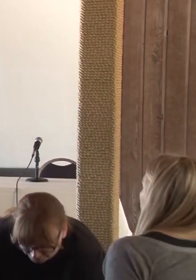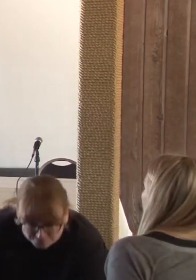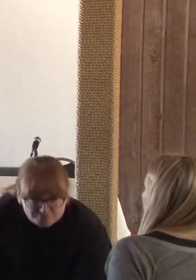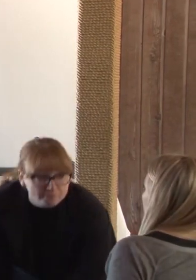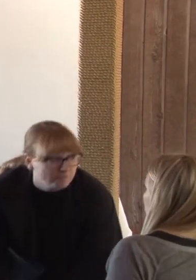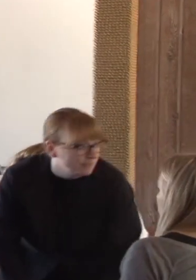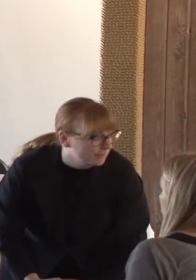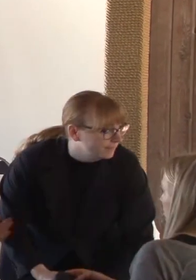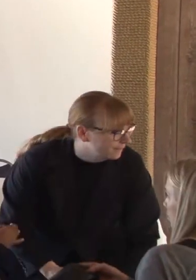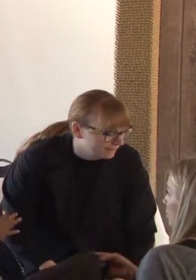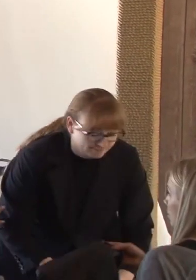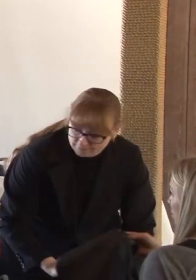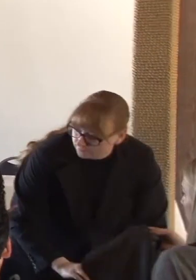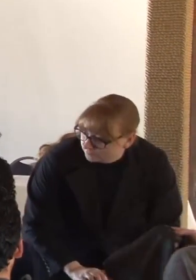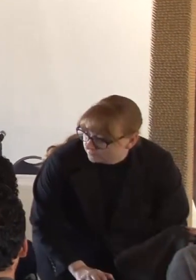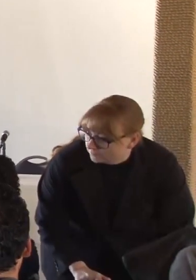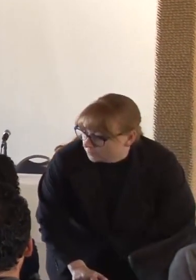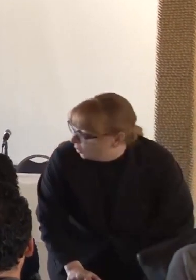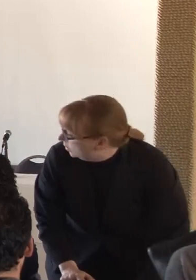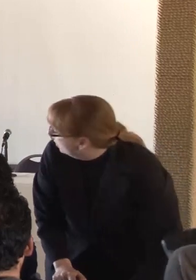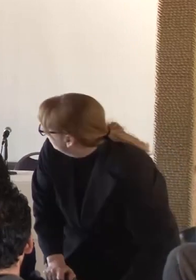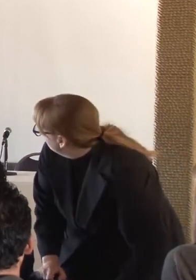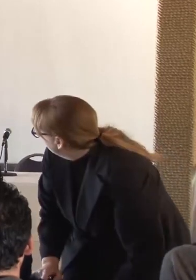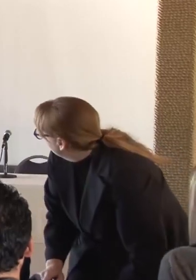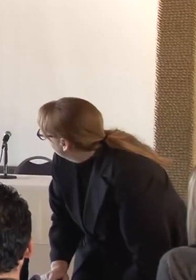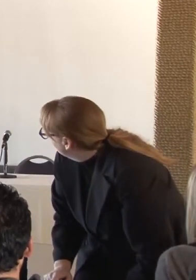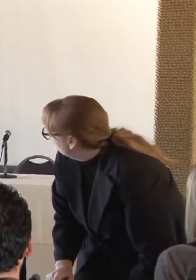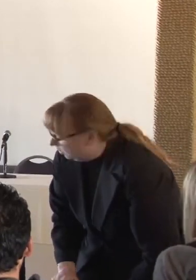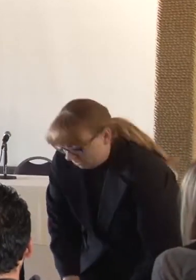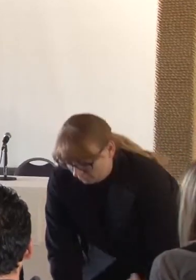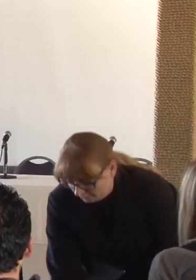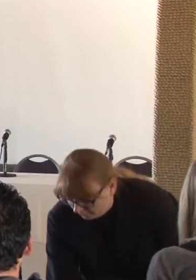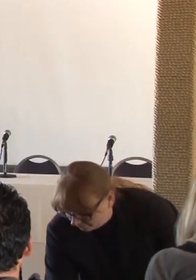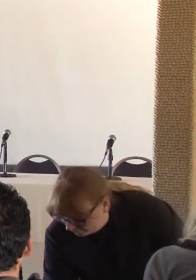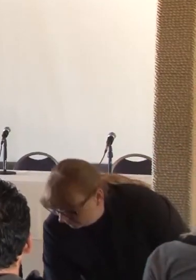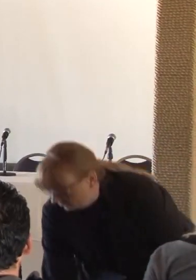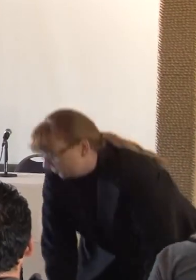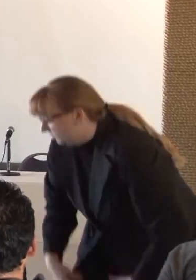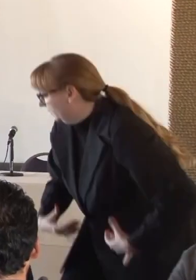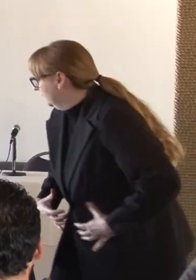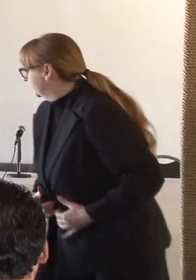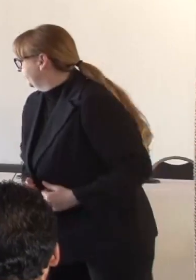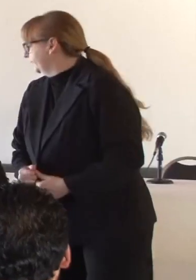Thank you thank you Linda for the introduction. So C.S. Lewis once said